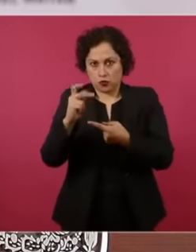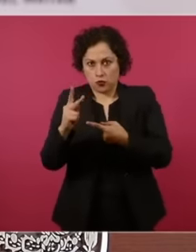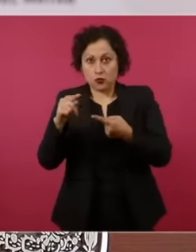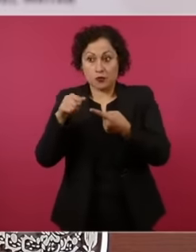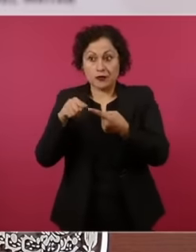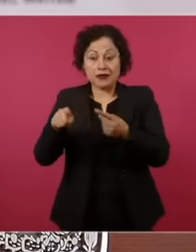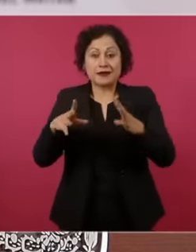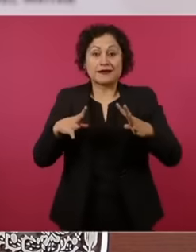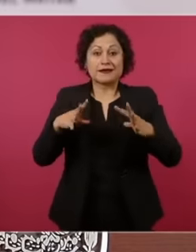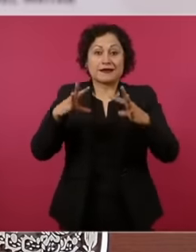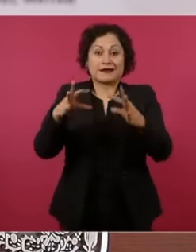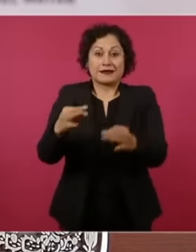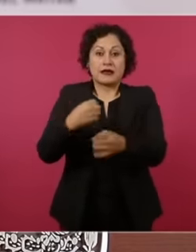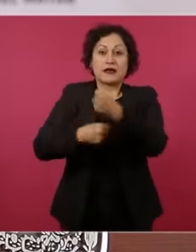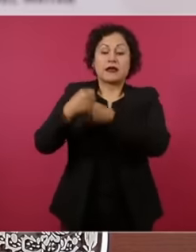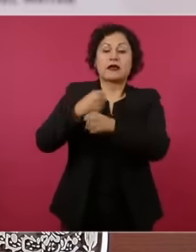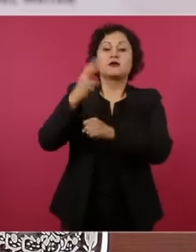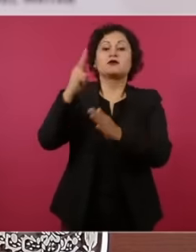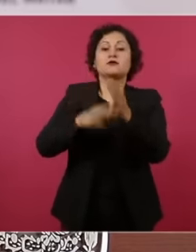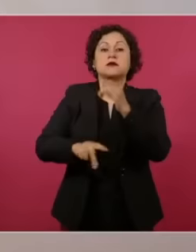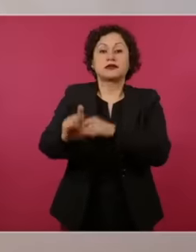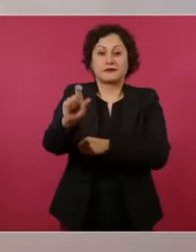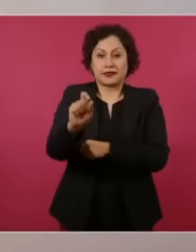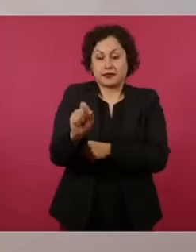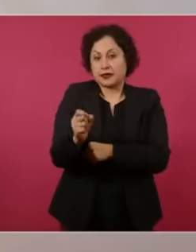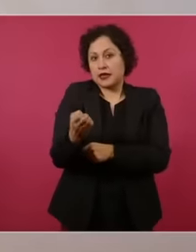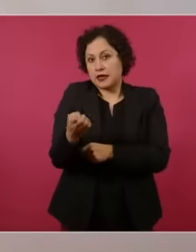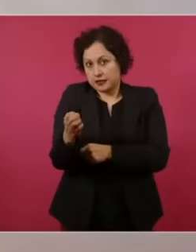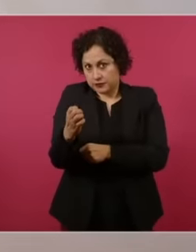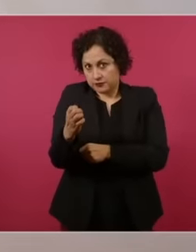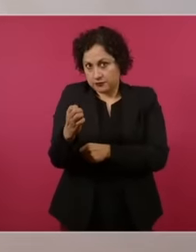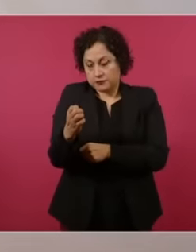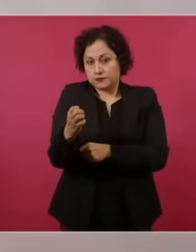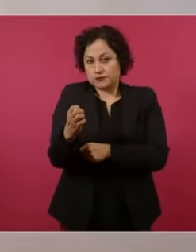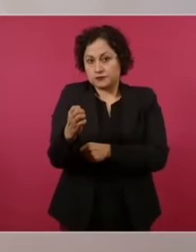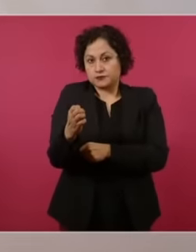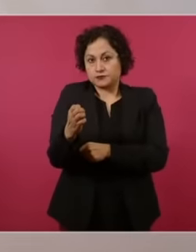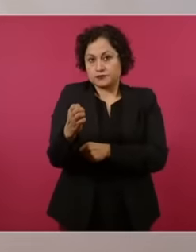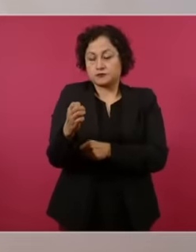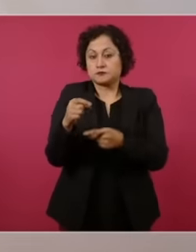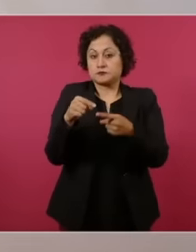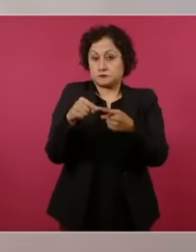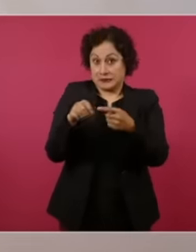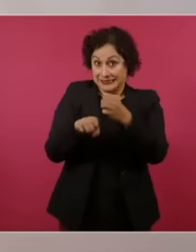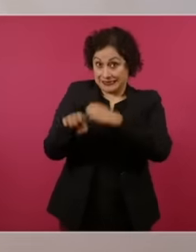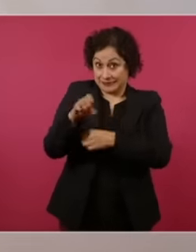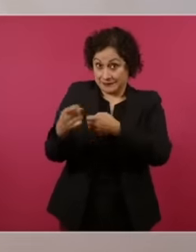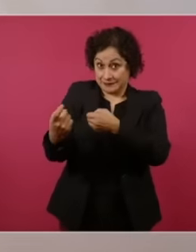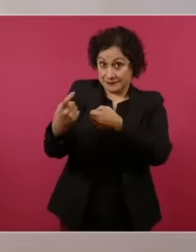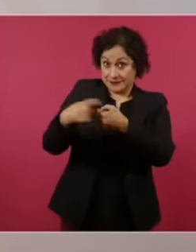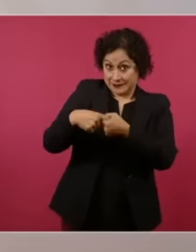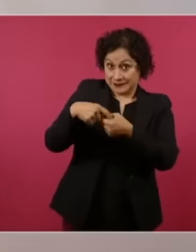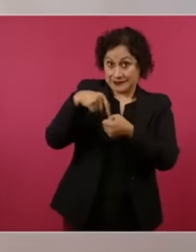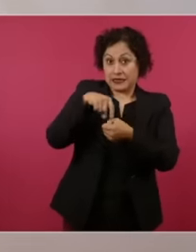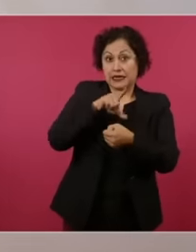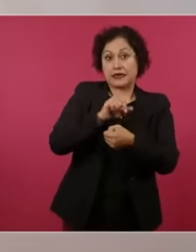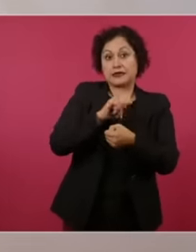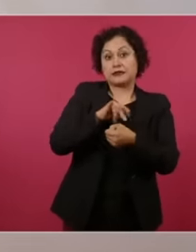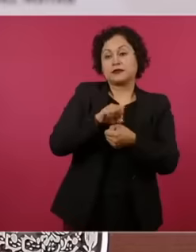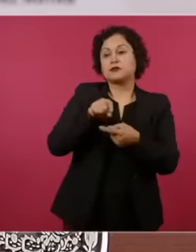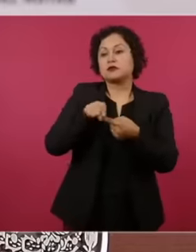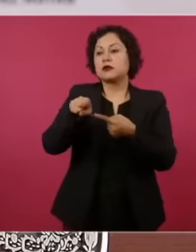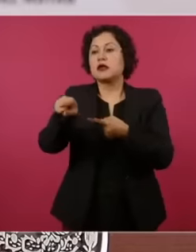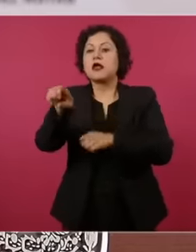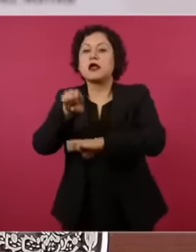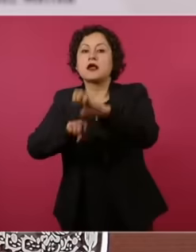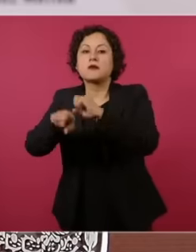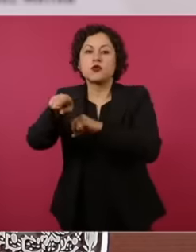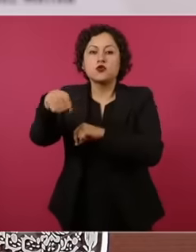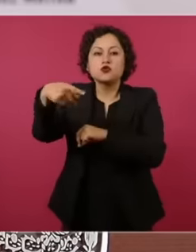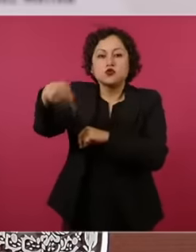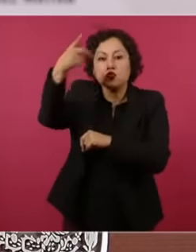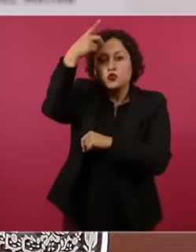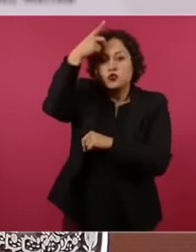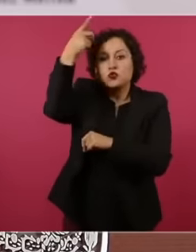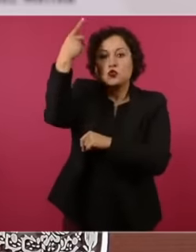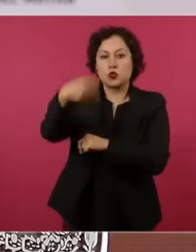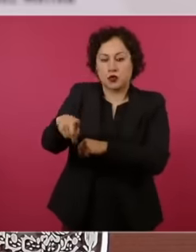2020 uh its owner, as in the entire consortium, is Cristian González guadarrama